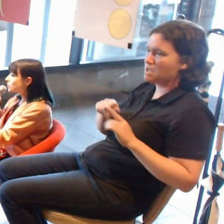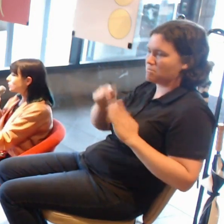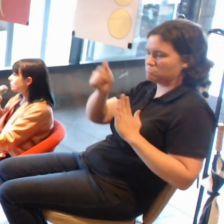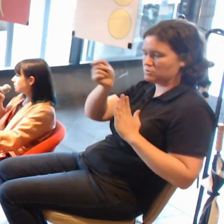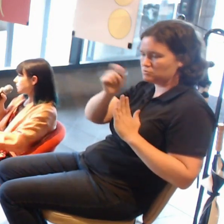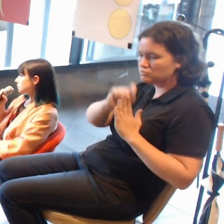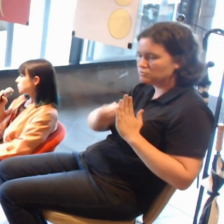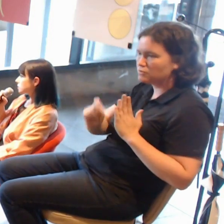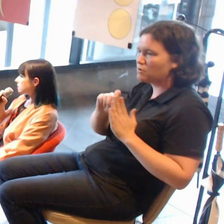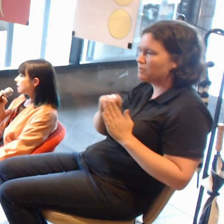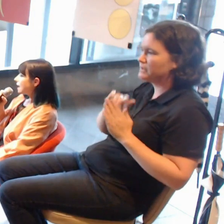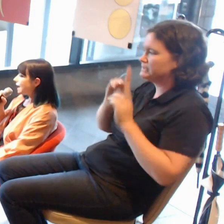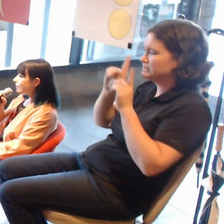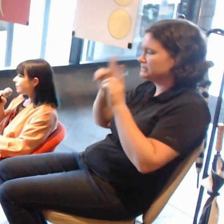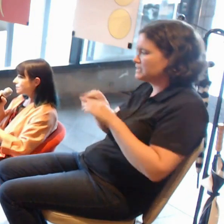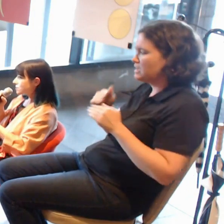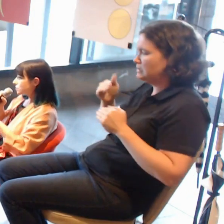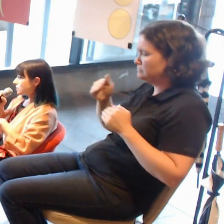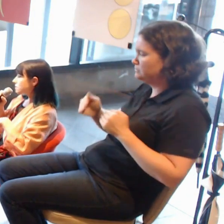Other artists do it differently.